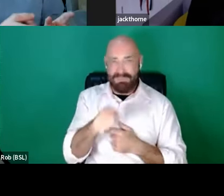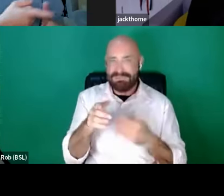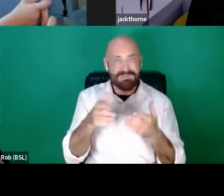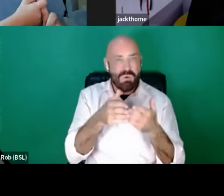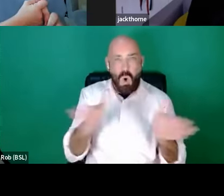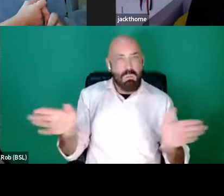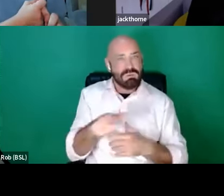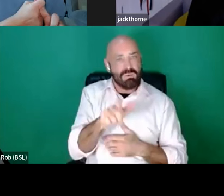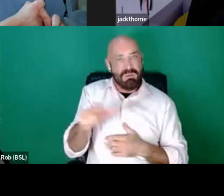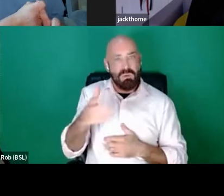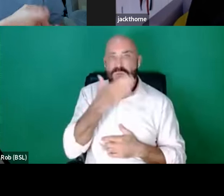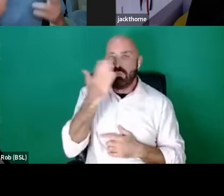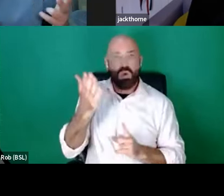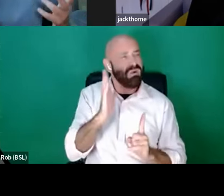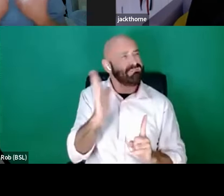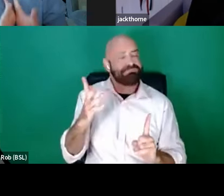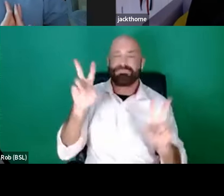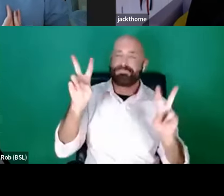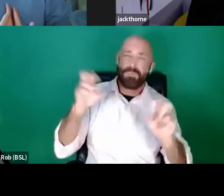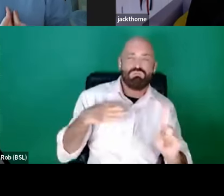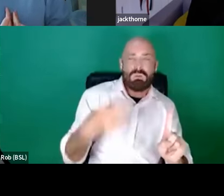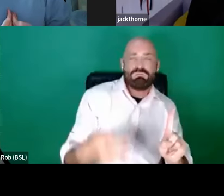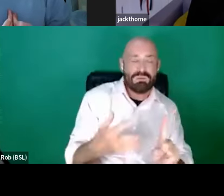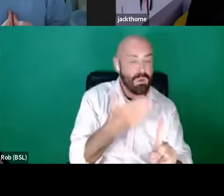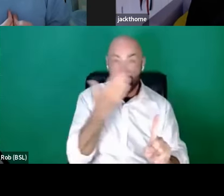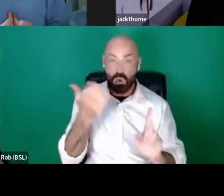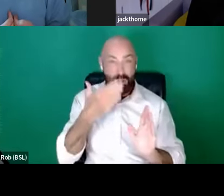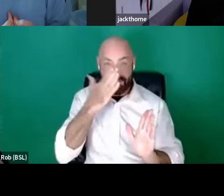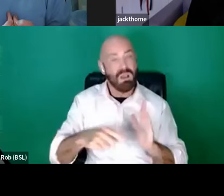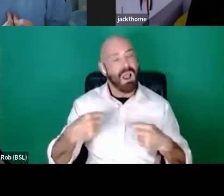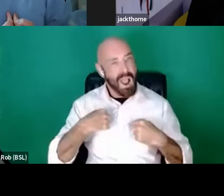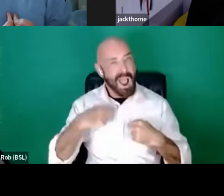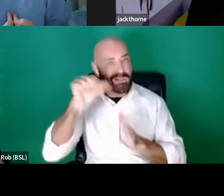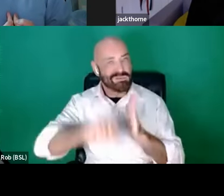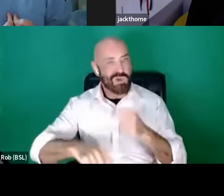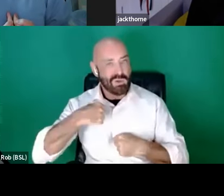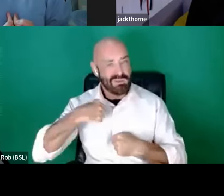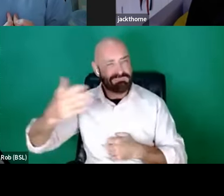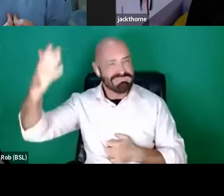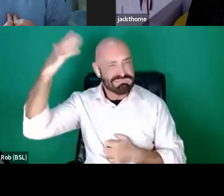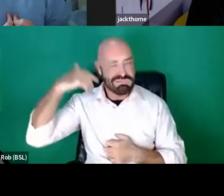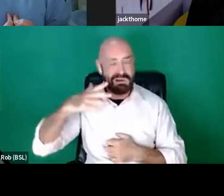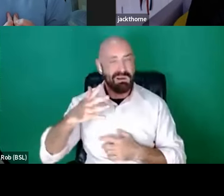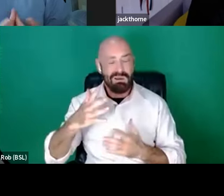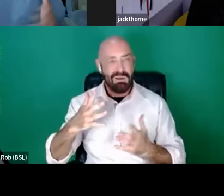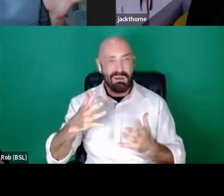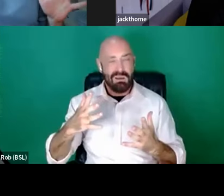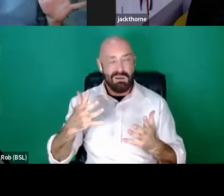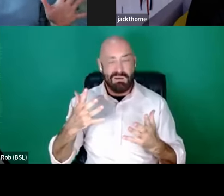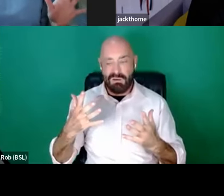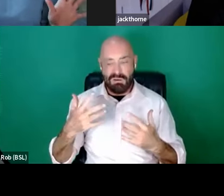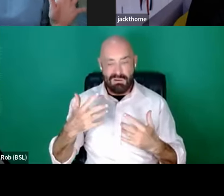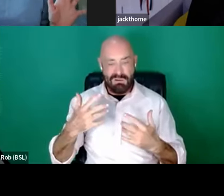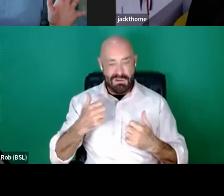Who don't have the experience. When I started in this industry, my acting experience went